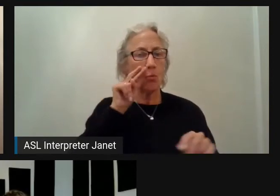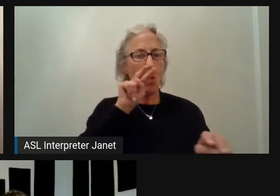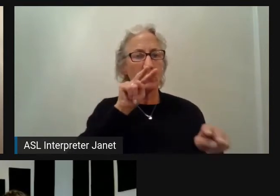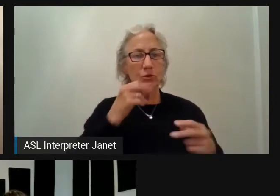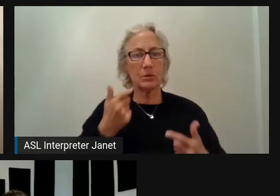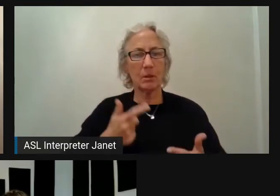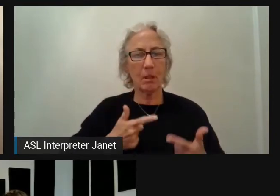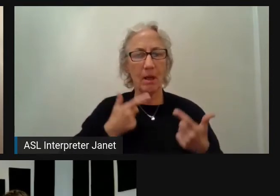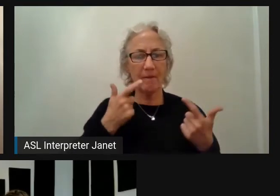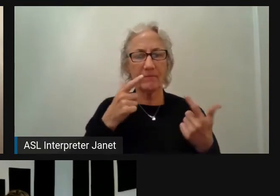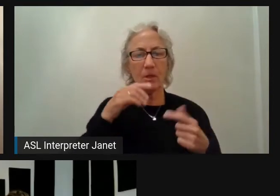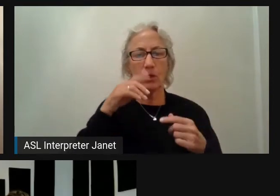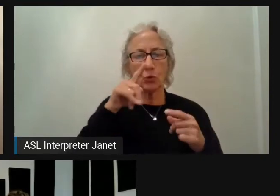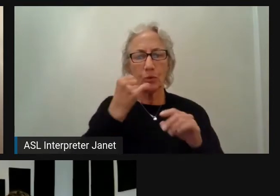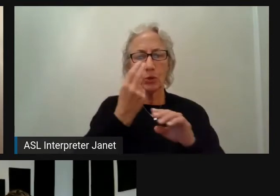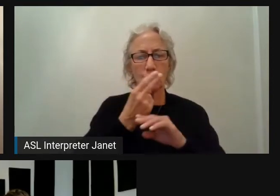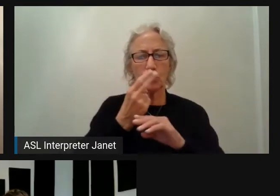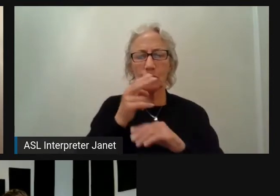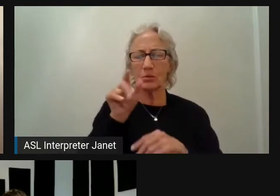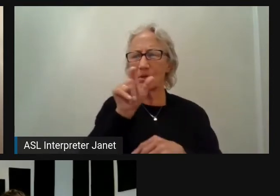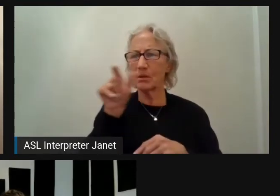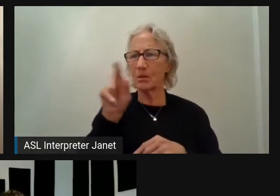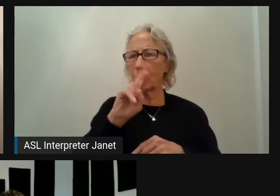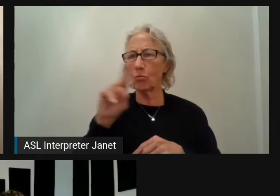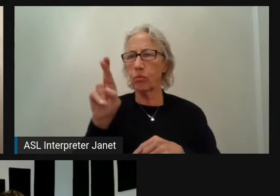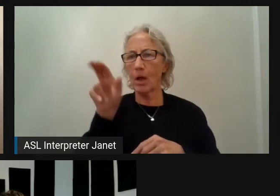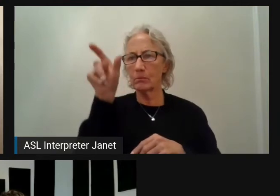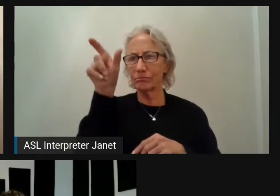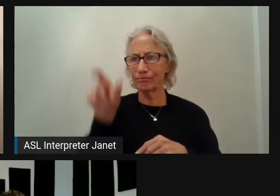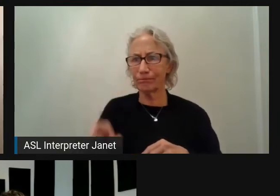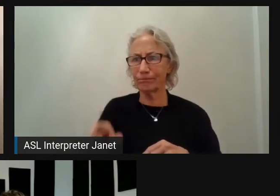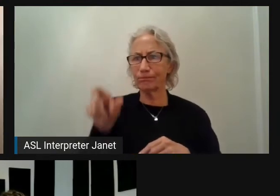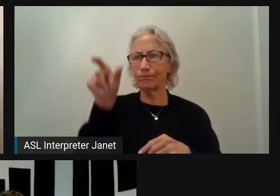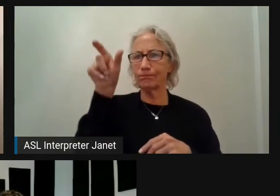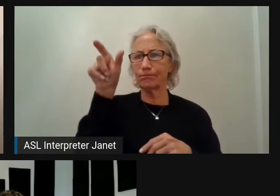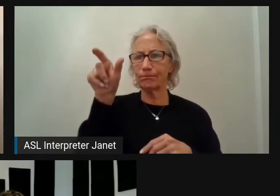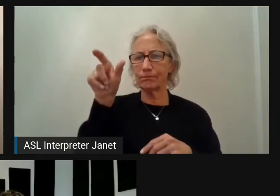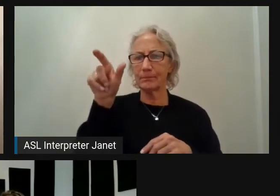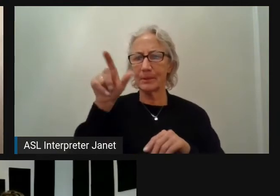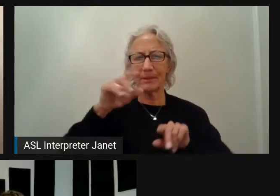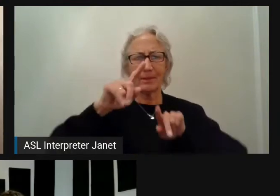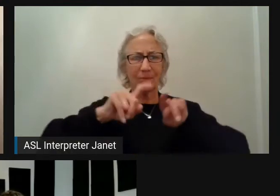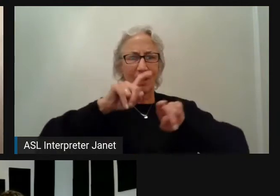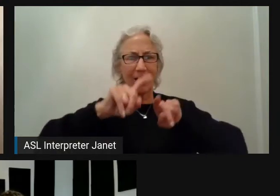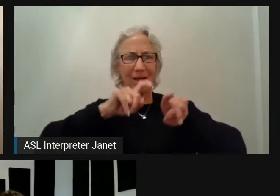of the video stream to ask your questions. I have some of my own, so until I see some coming